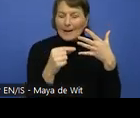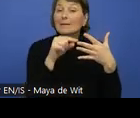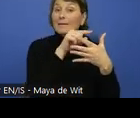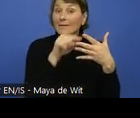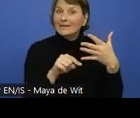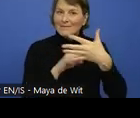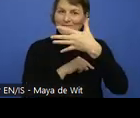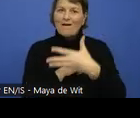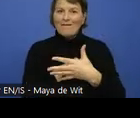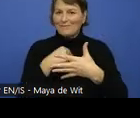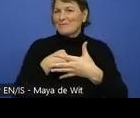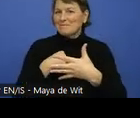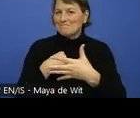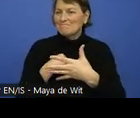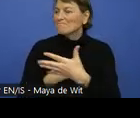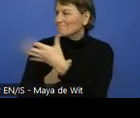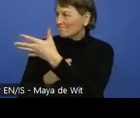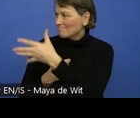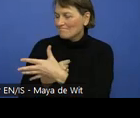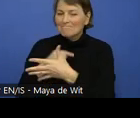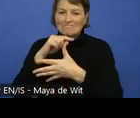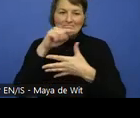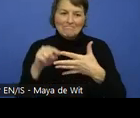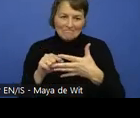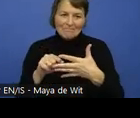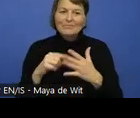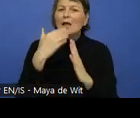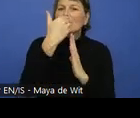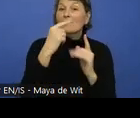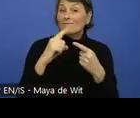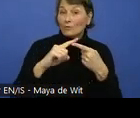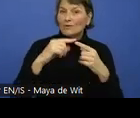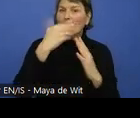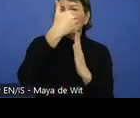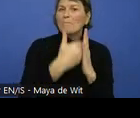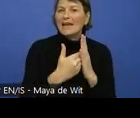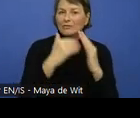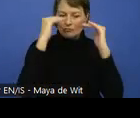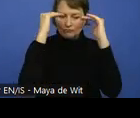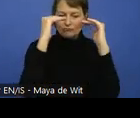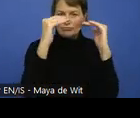So the first one page structure gives an overview of the different structural elements of page,